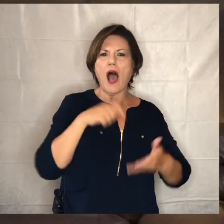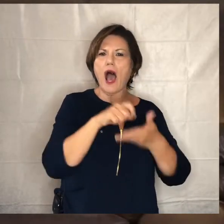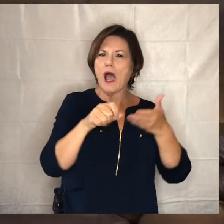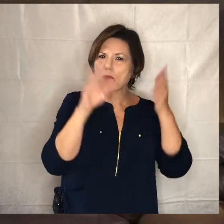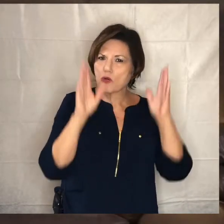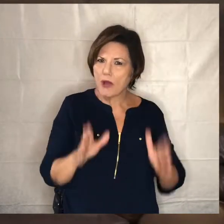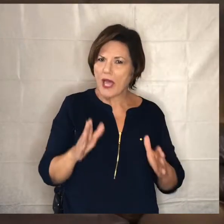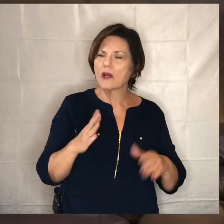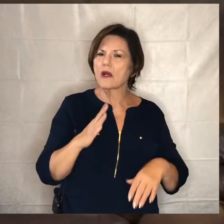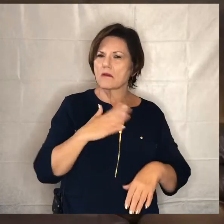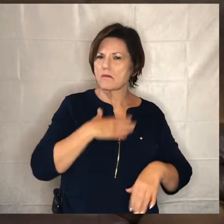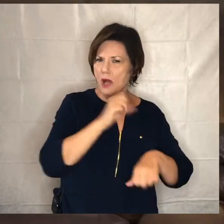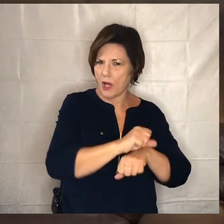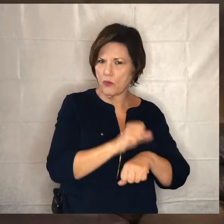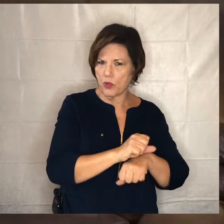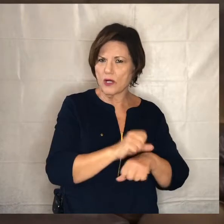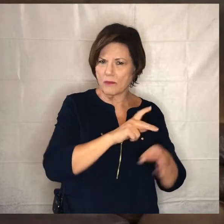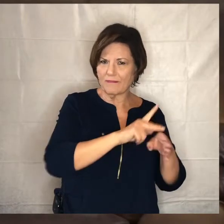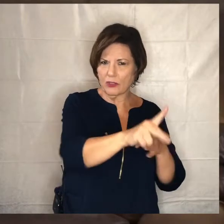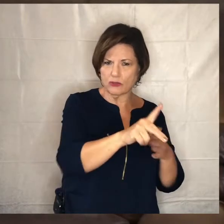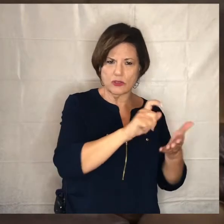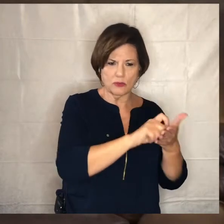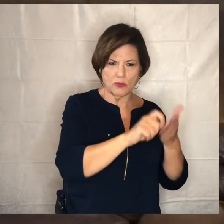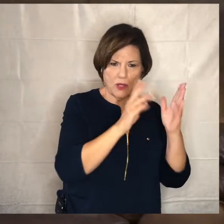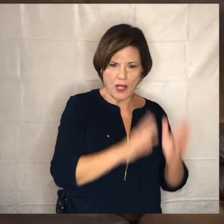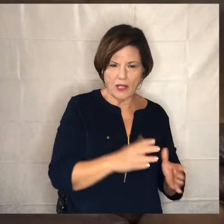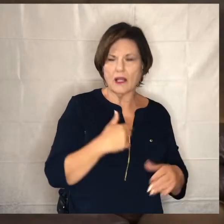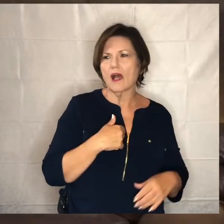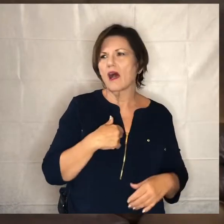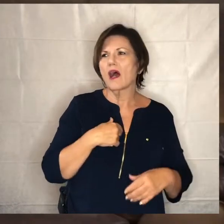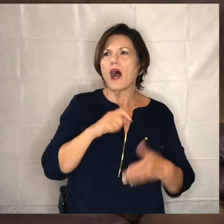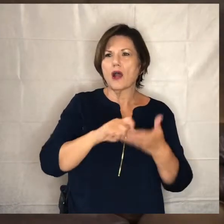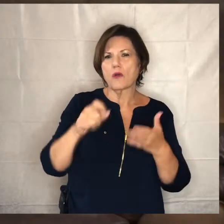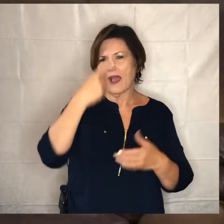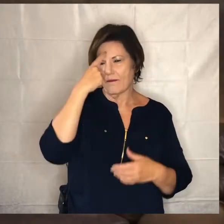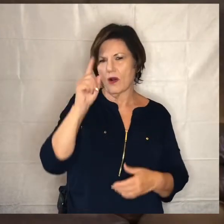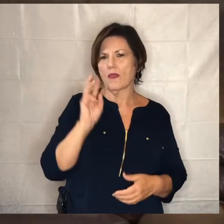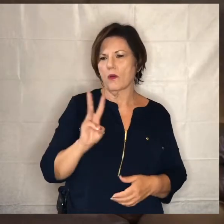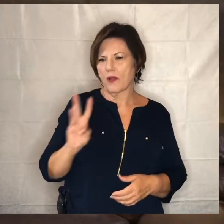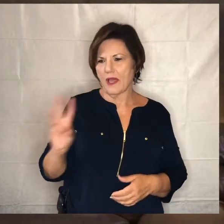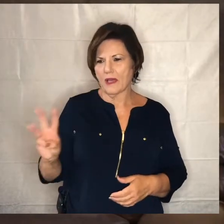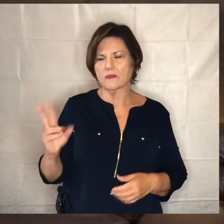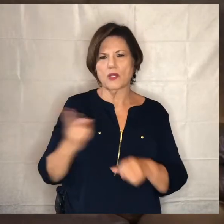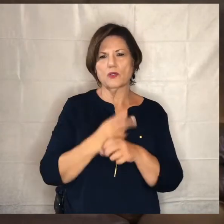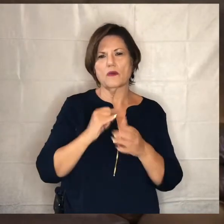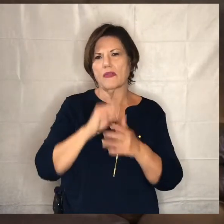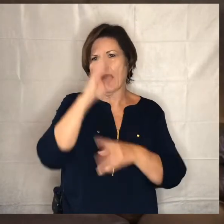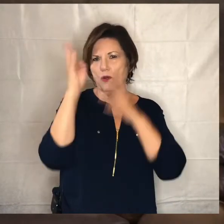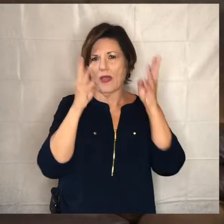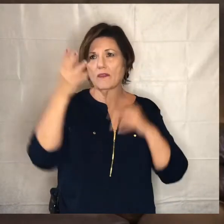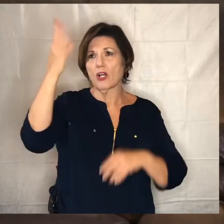bring that out to write the copy for the website and to use that creativity that god's given me